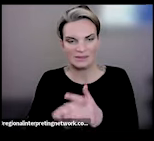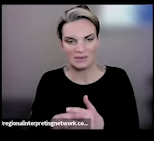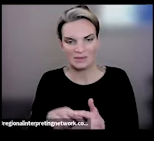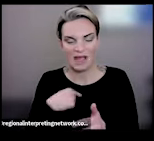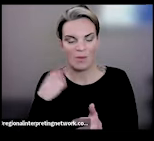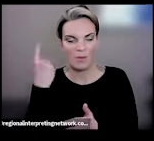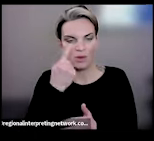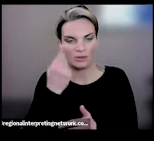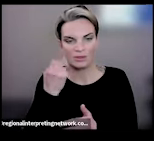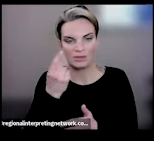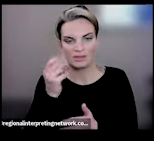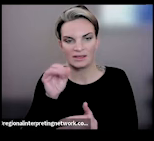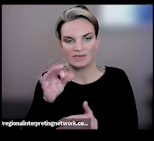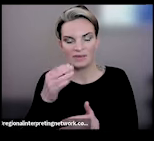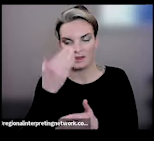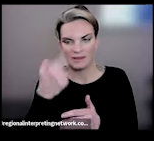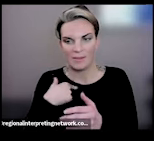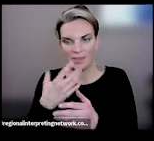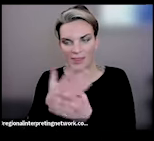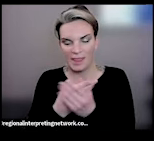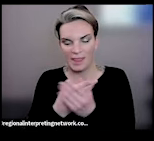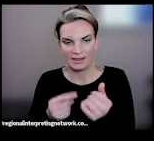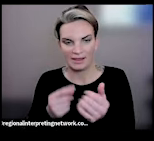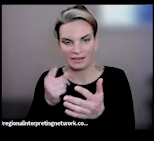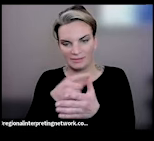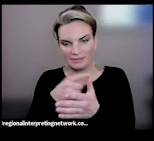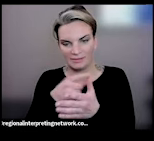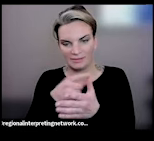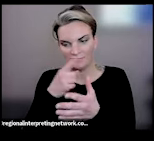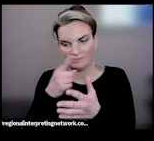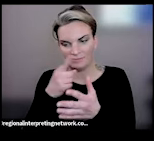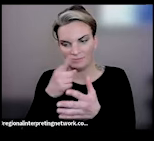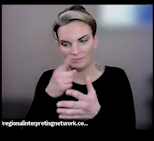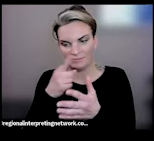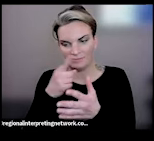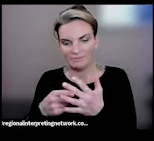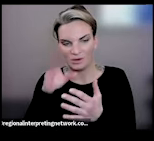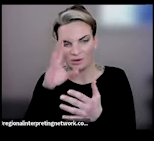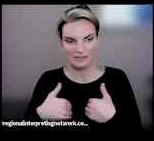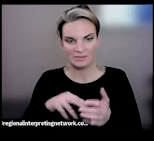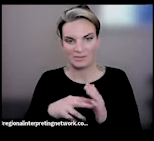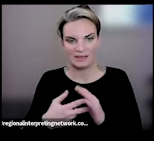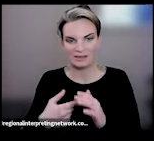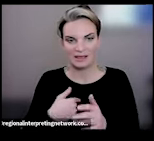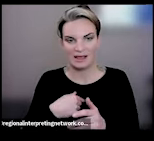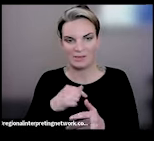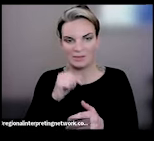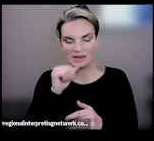if it's because I'm lacking XYZ, and I know that my physical anatomy means that I'm not utilizing